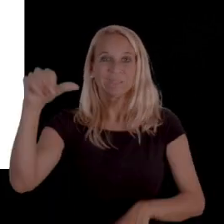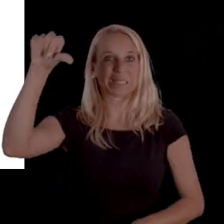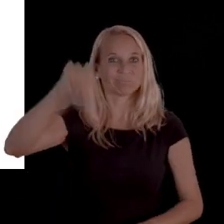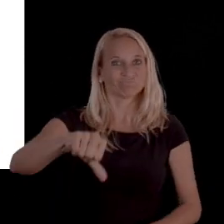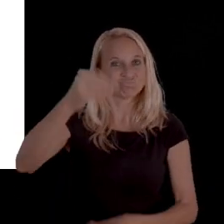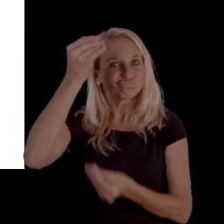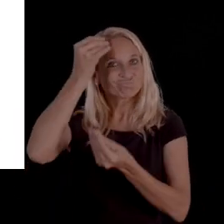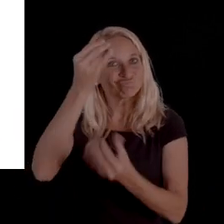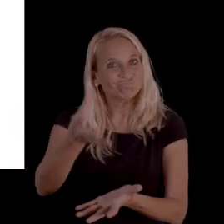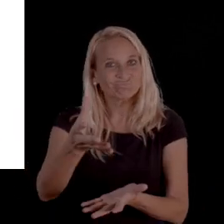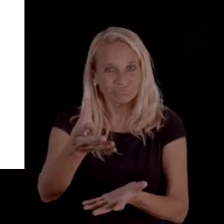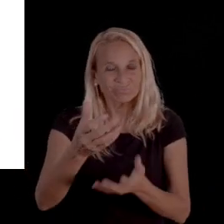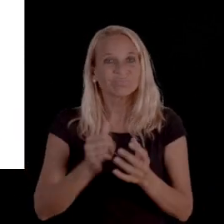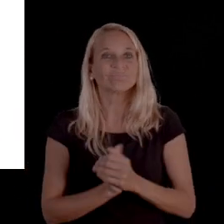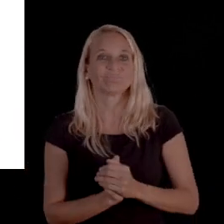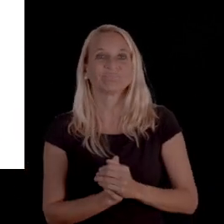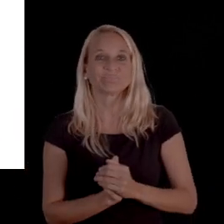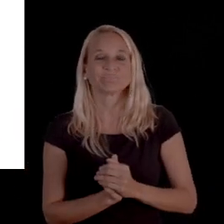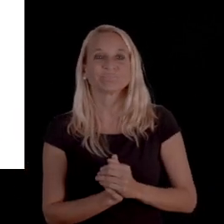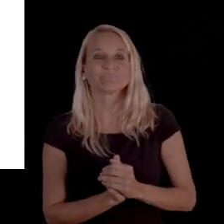So, we're on Session 1: Denial Notices.